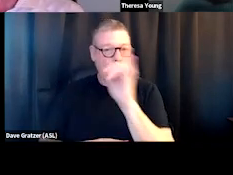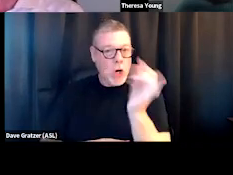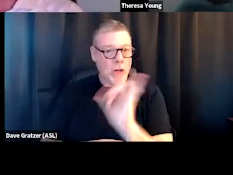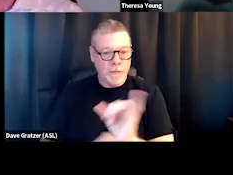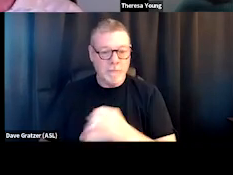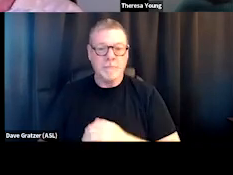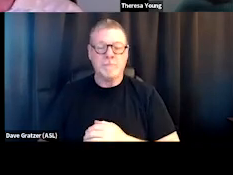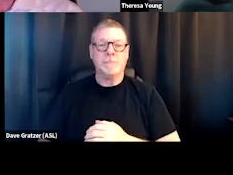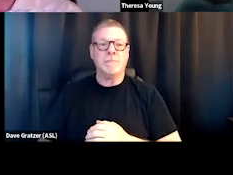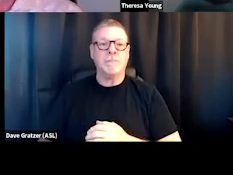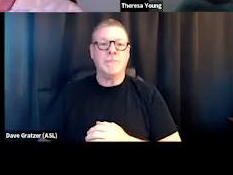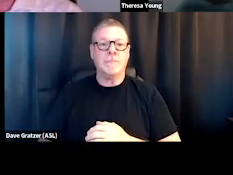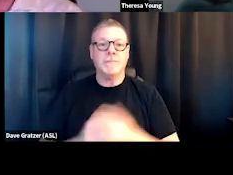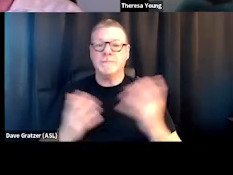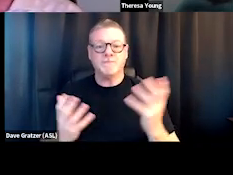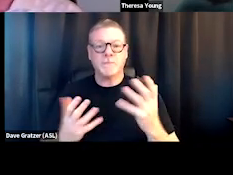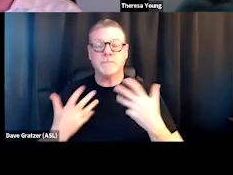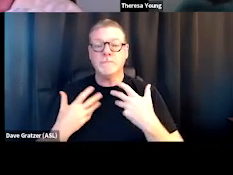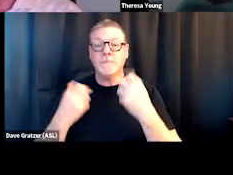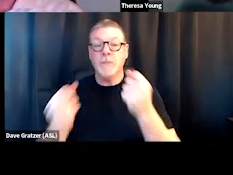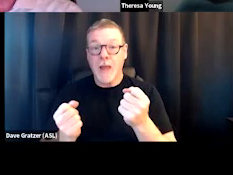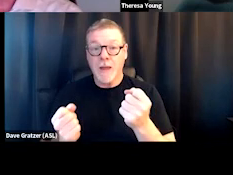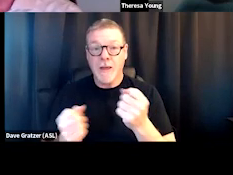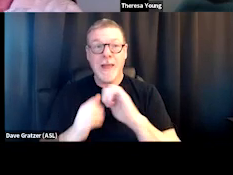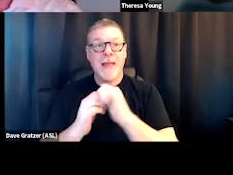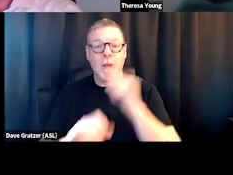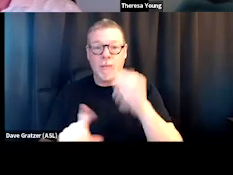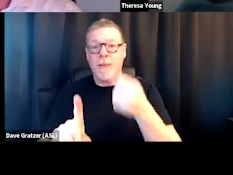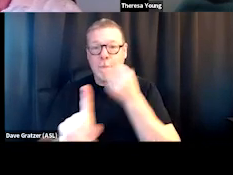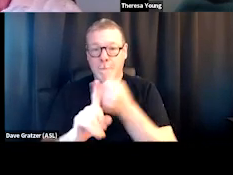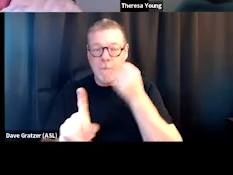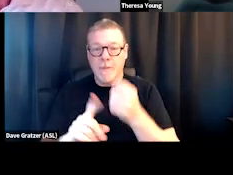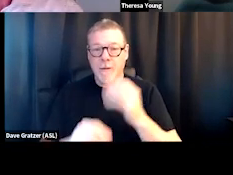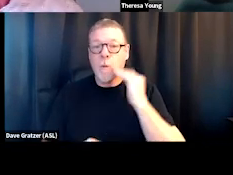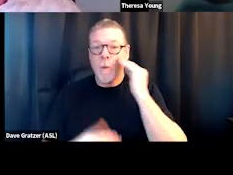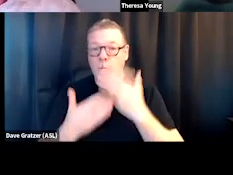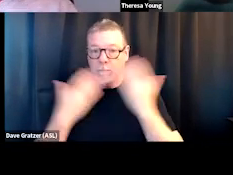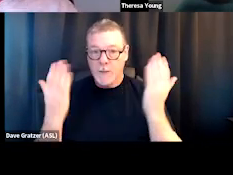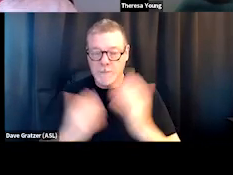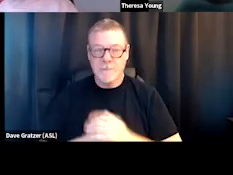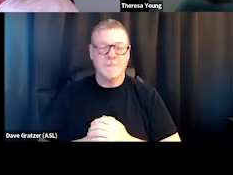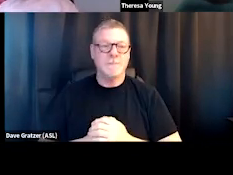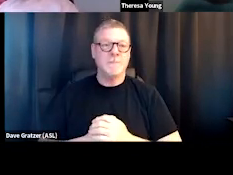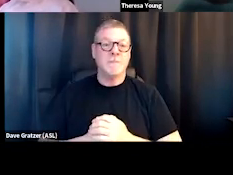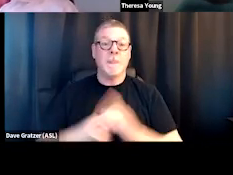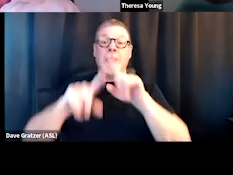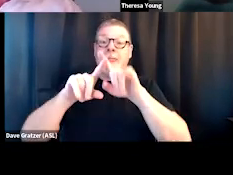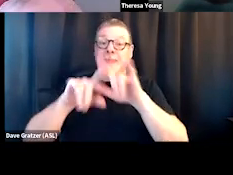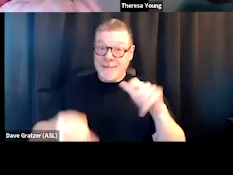You know, what does, you know, recovery length, how that impacts some of the home and community-based stuff. And then at the same time, being organic,